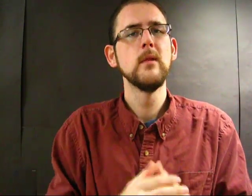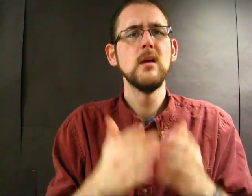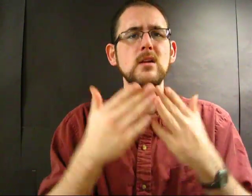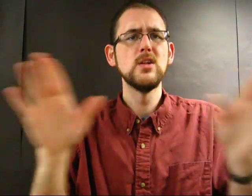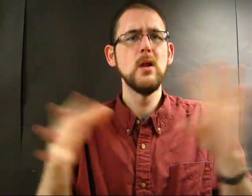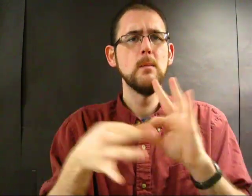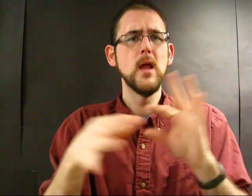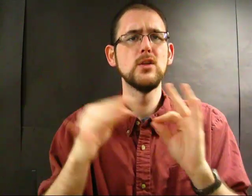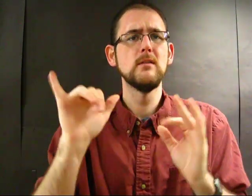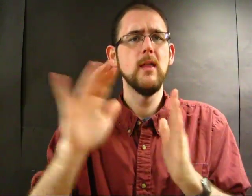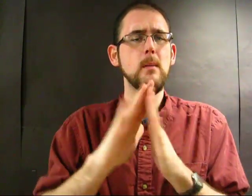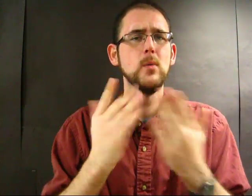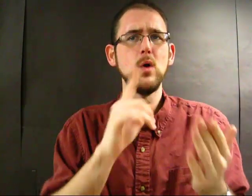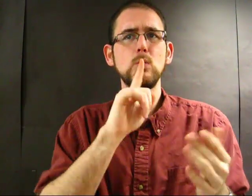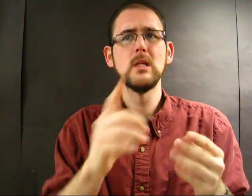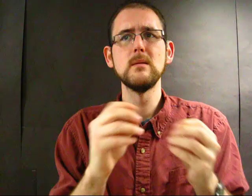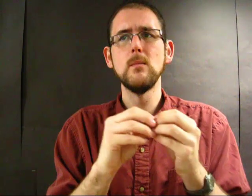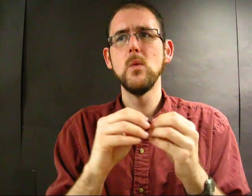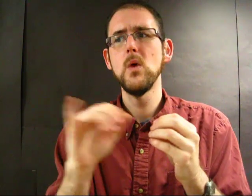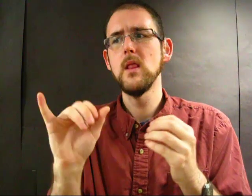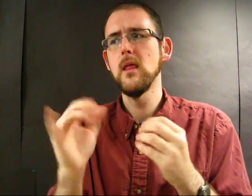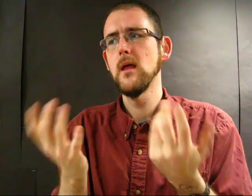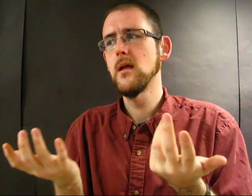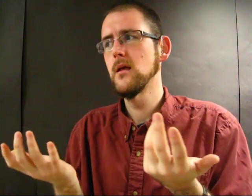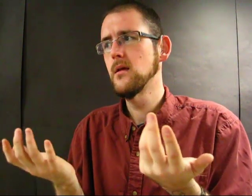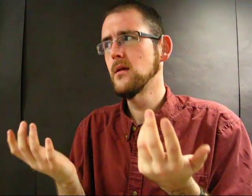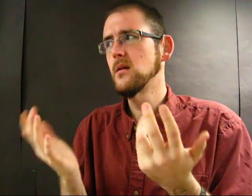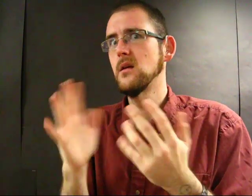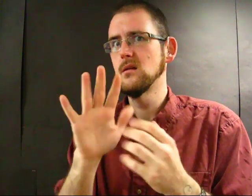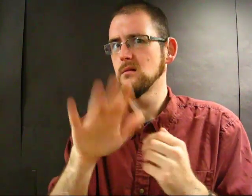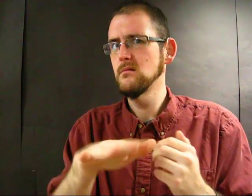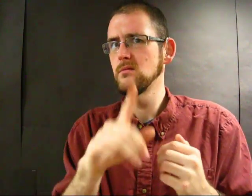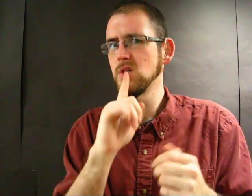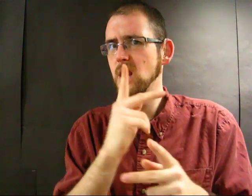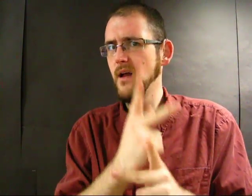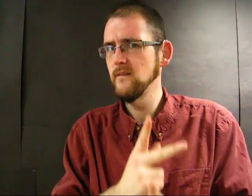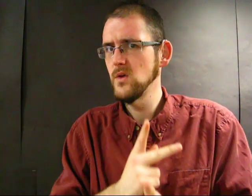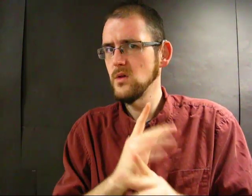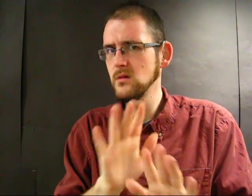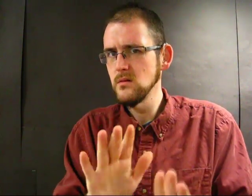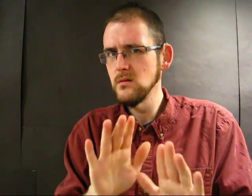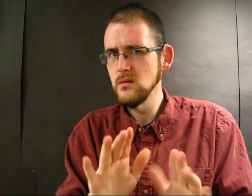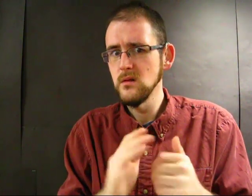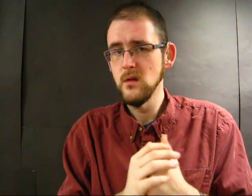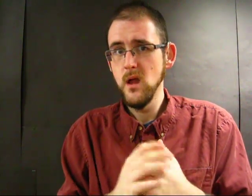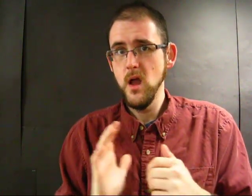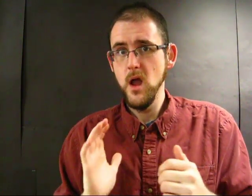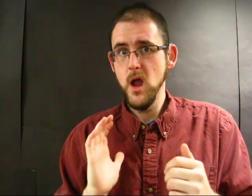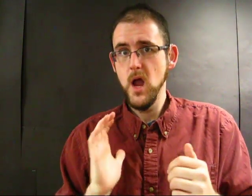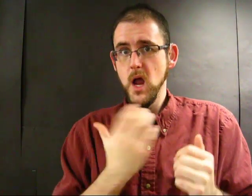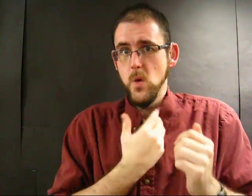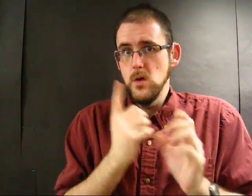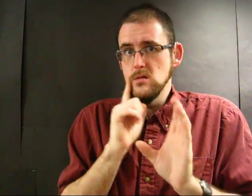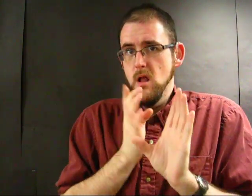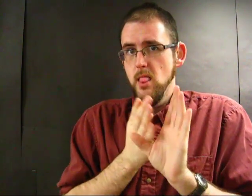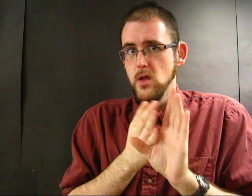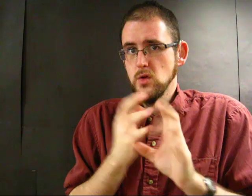In general, the book's message is that we should be careful in assuming that our psychological